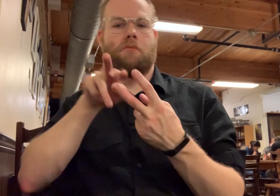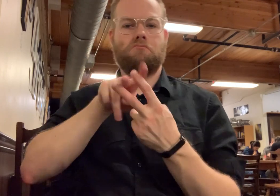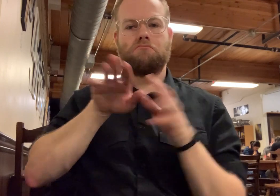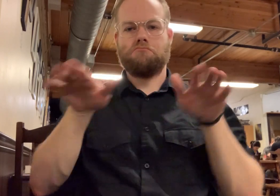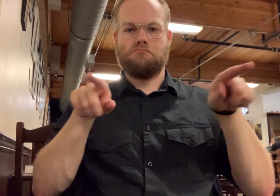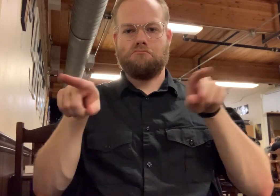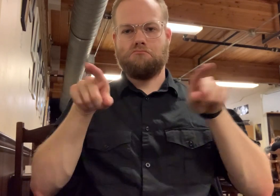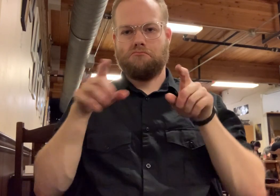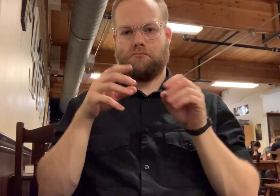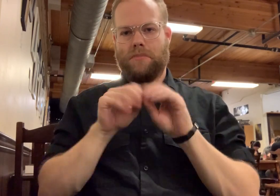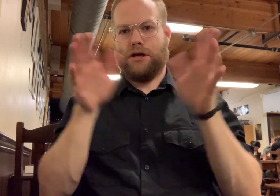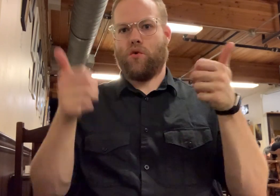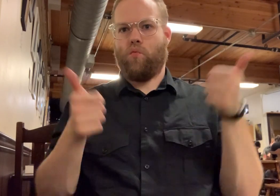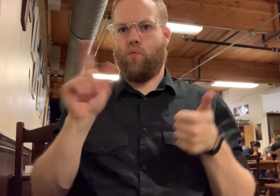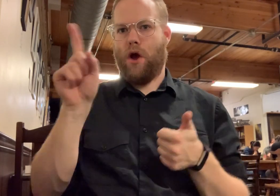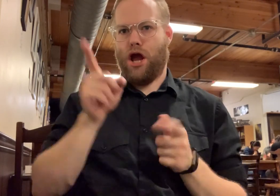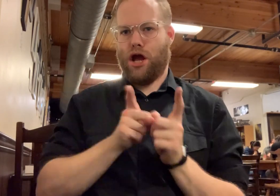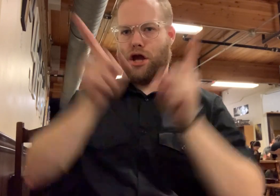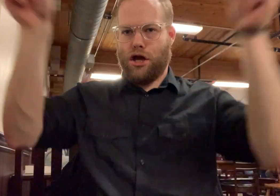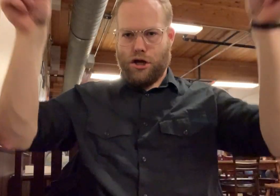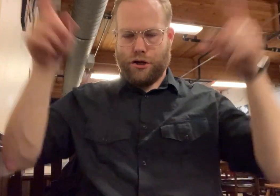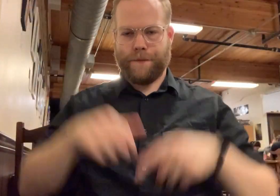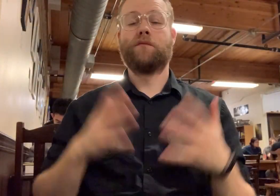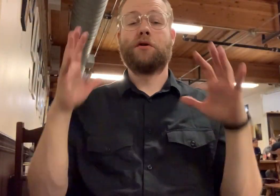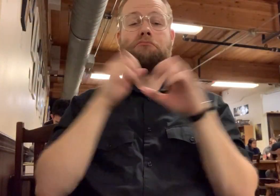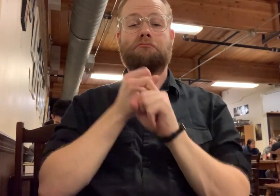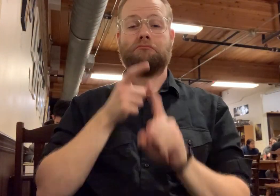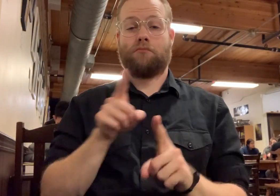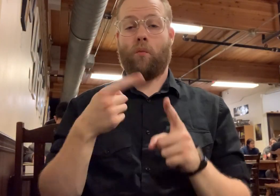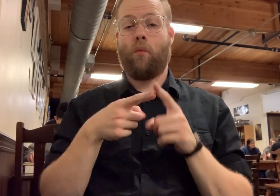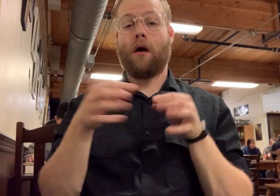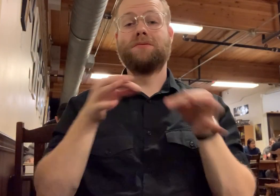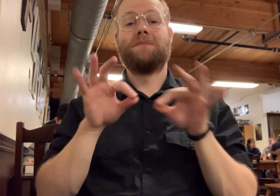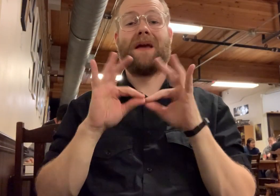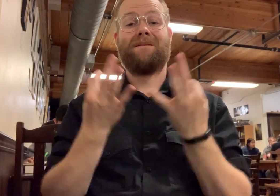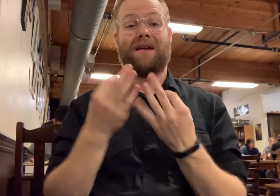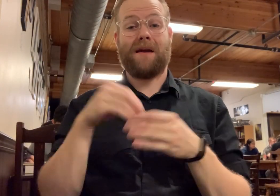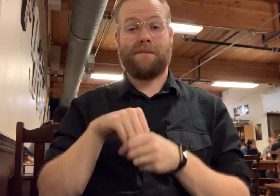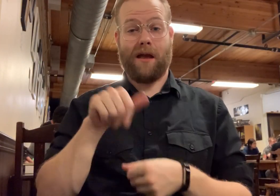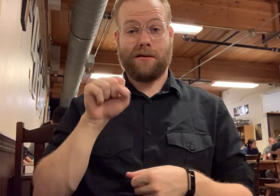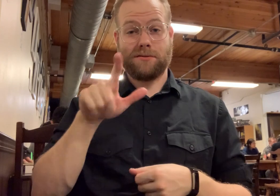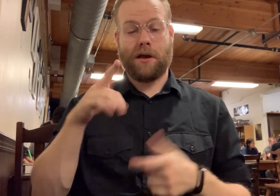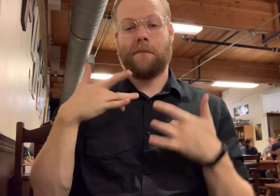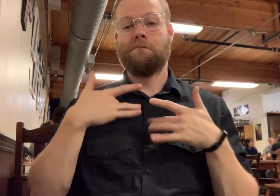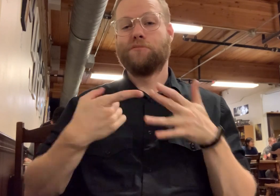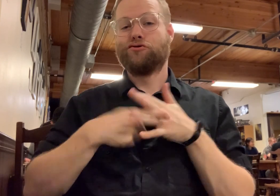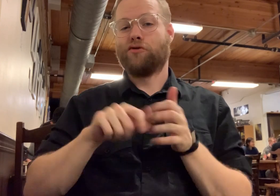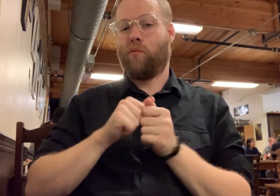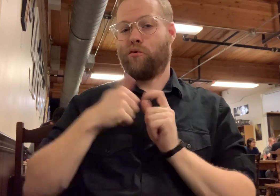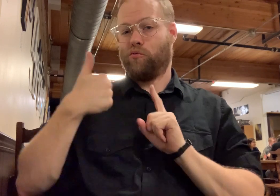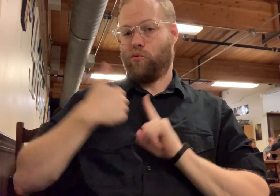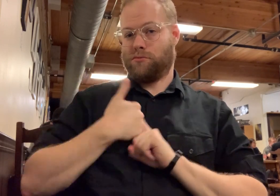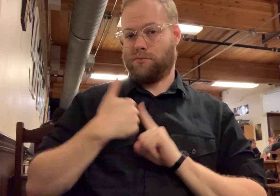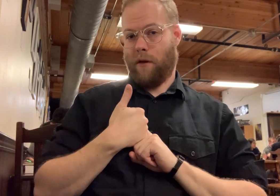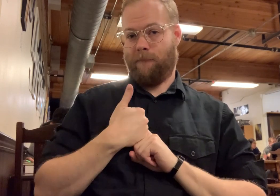Either way, to be clear where we're going. To sum it up, when you explain family in ASL, you tend to start with yourself,